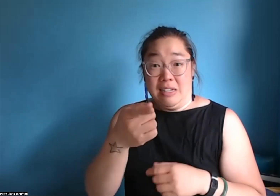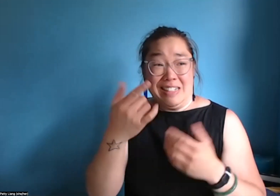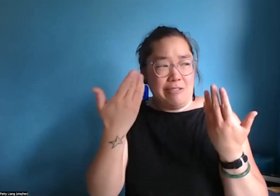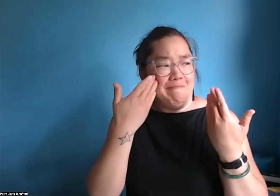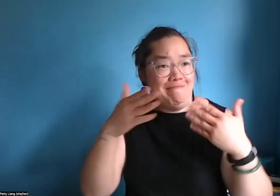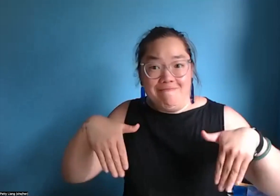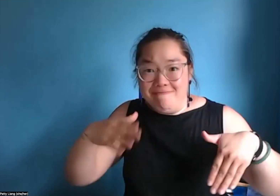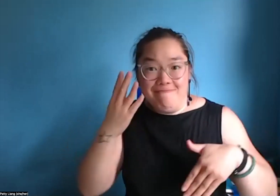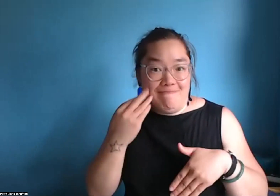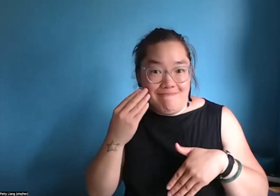So I'd also like to add,